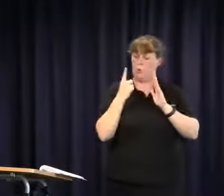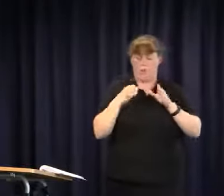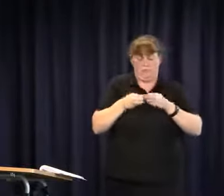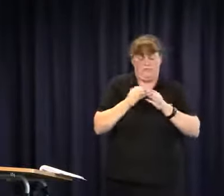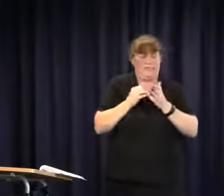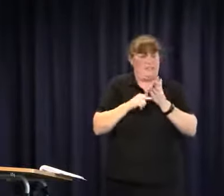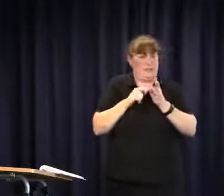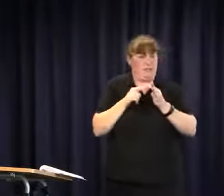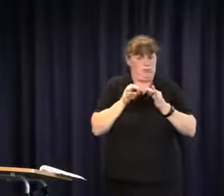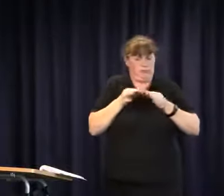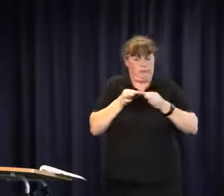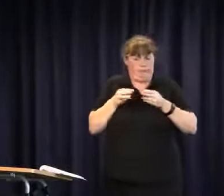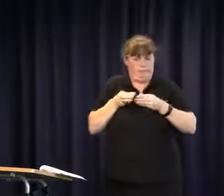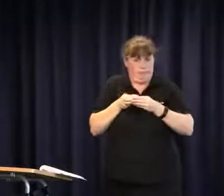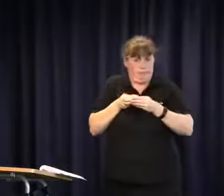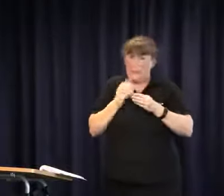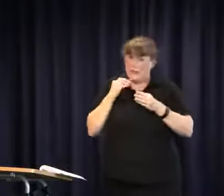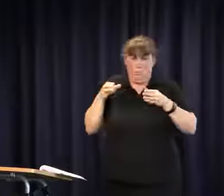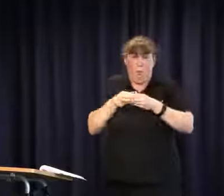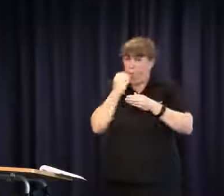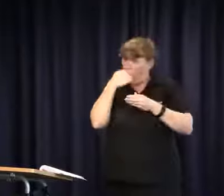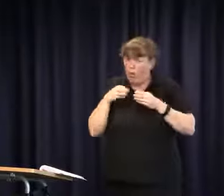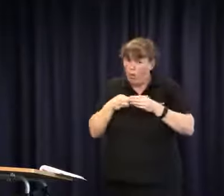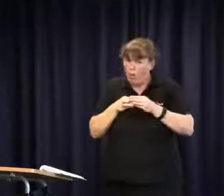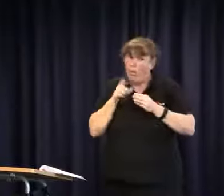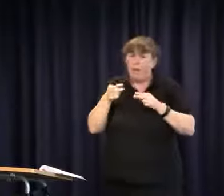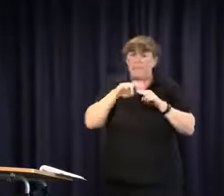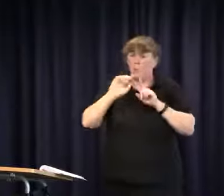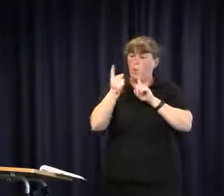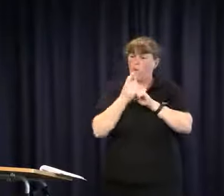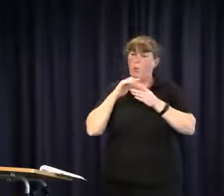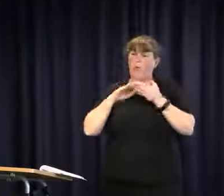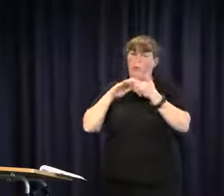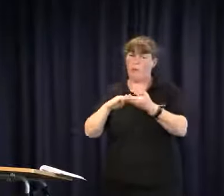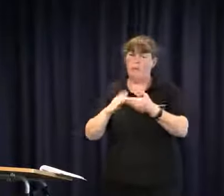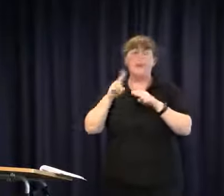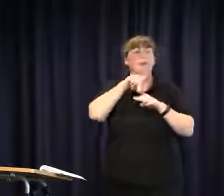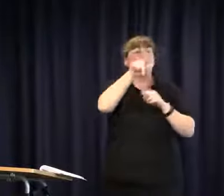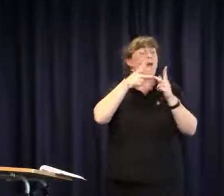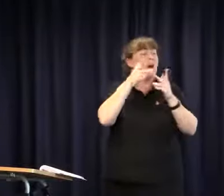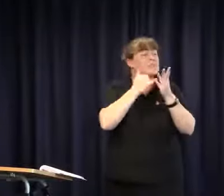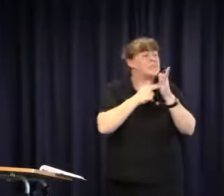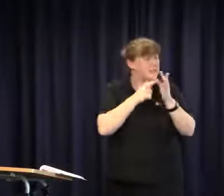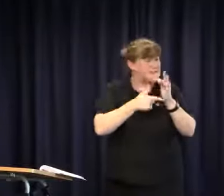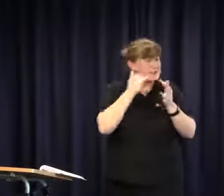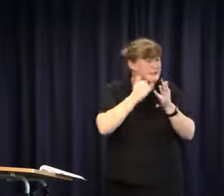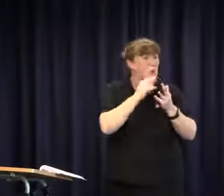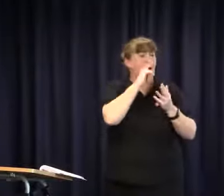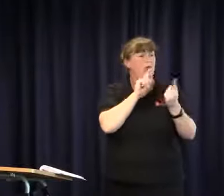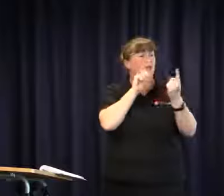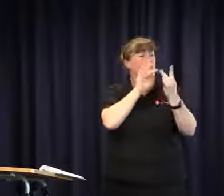Deaf Victoria is one state organisation or branch and we are quite small. If we have